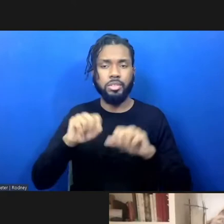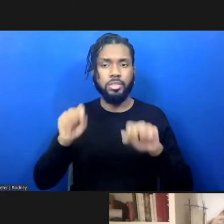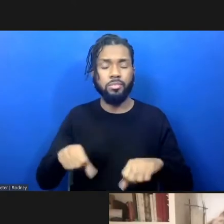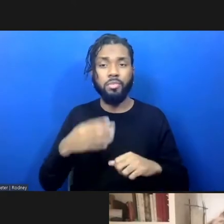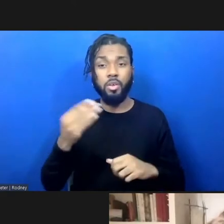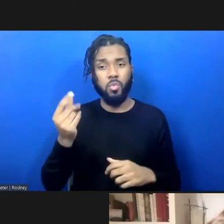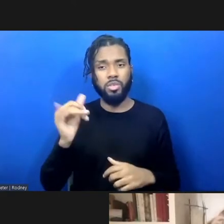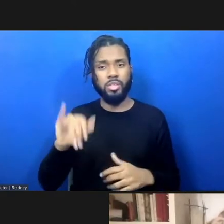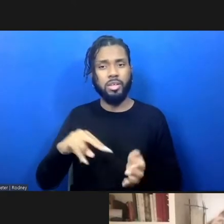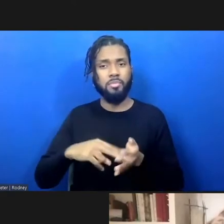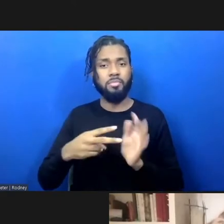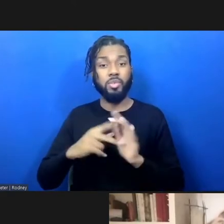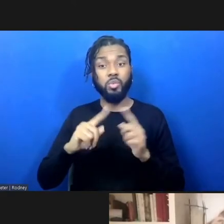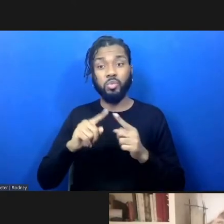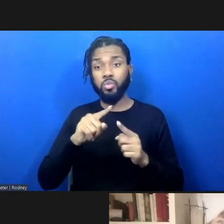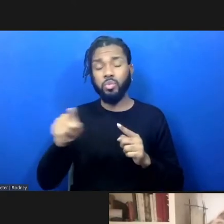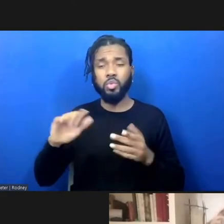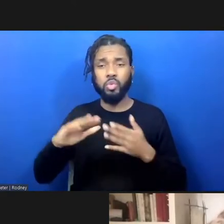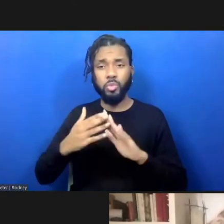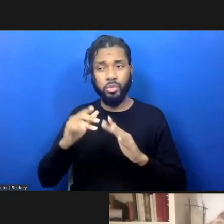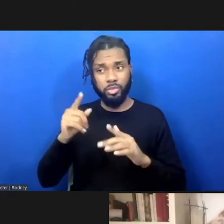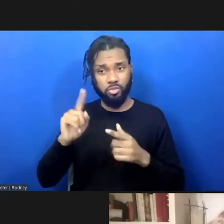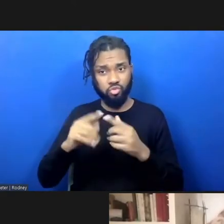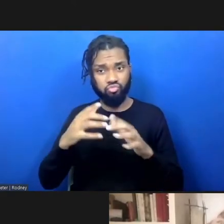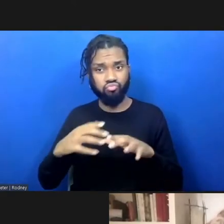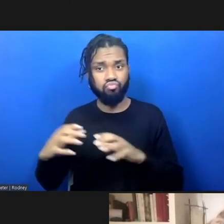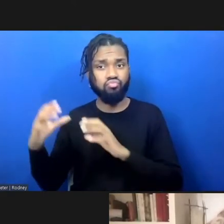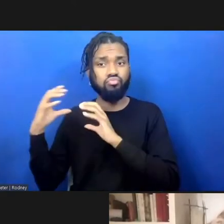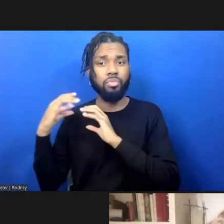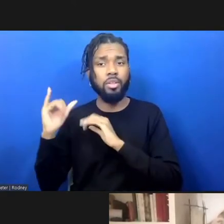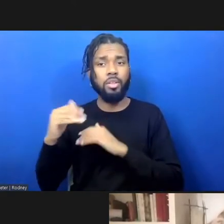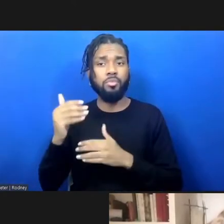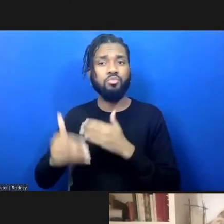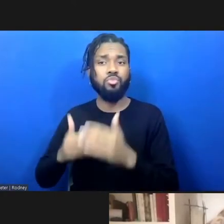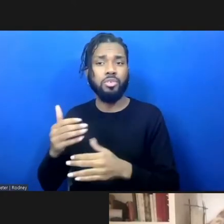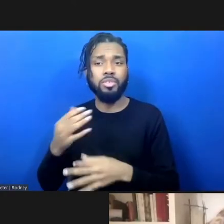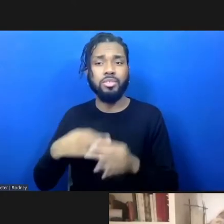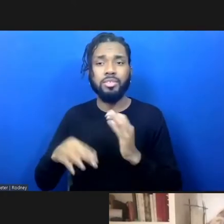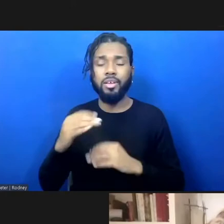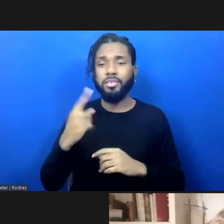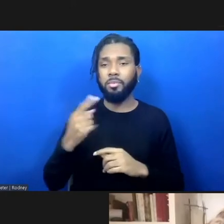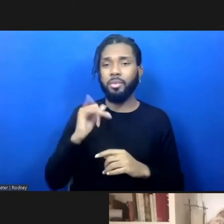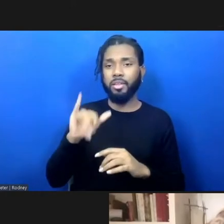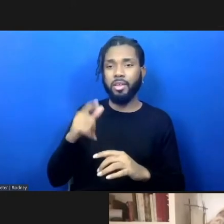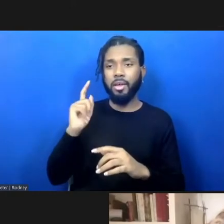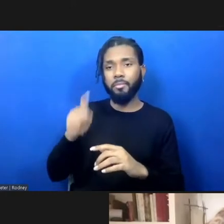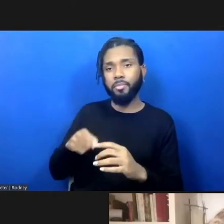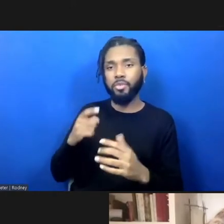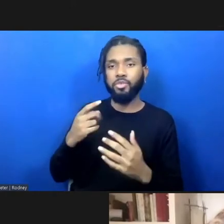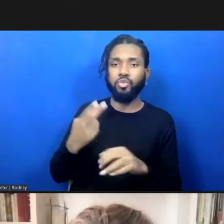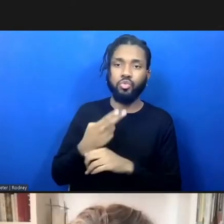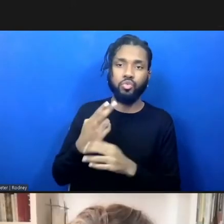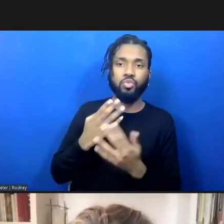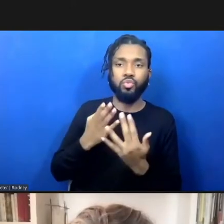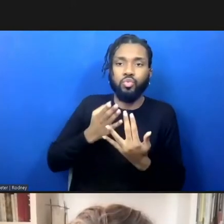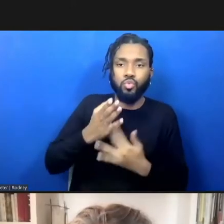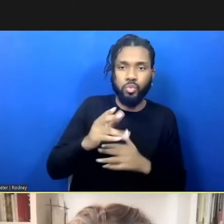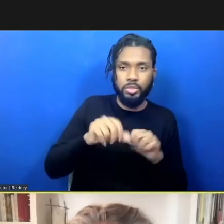to communities to own this process instead of having it be something administered through the system itself? Sure.